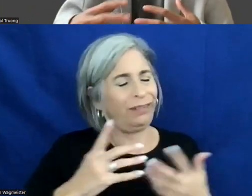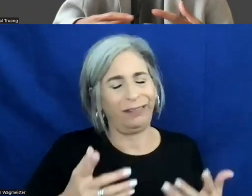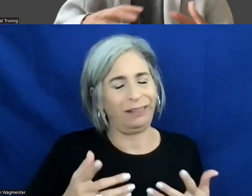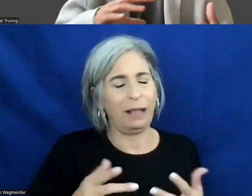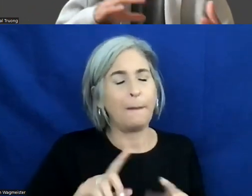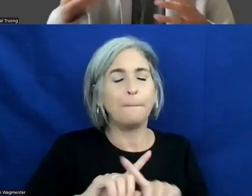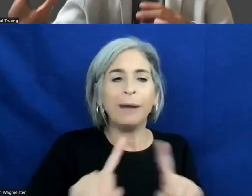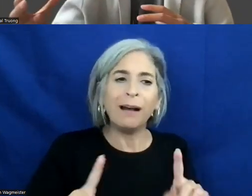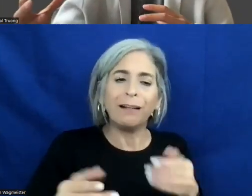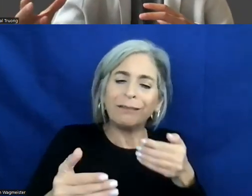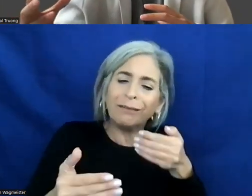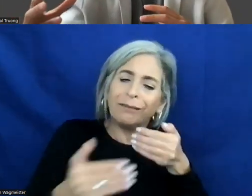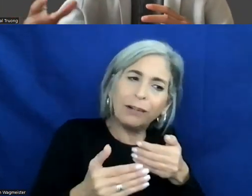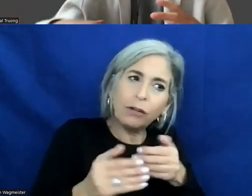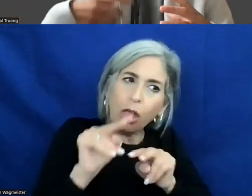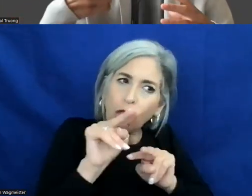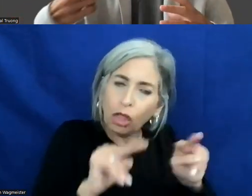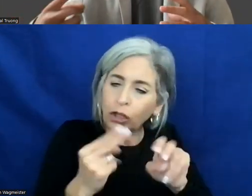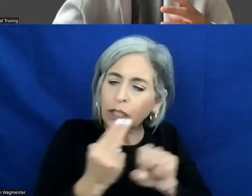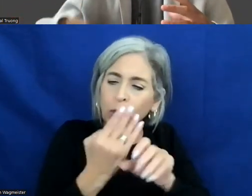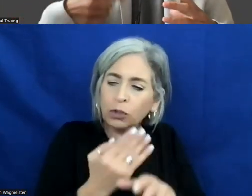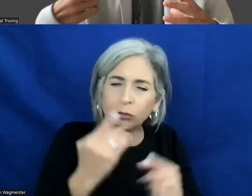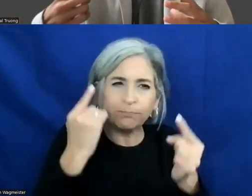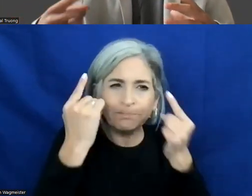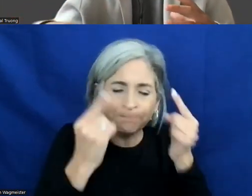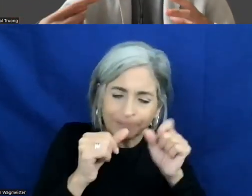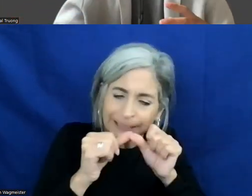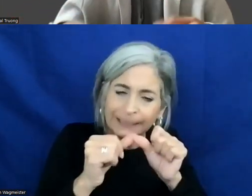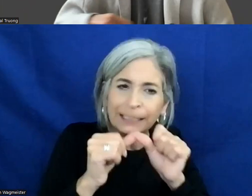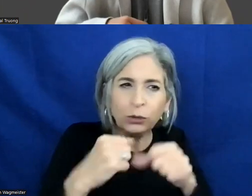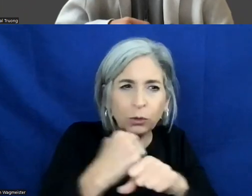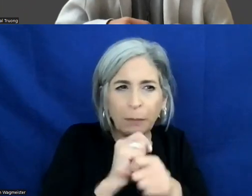Really looking at our users, continuing to make the changes as needed.